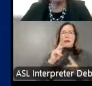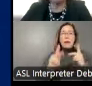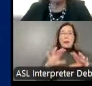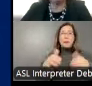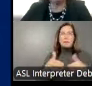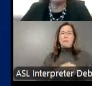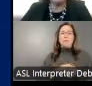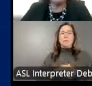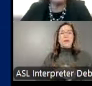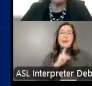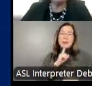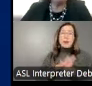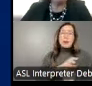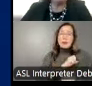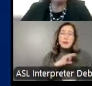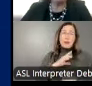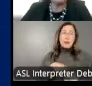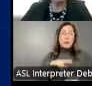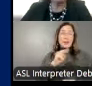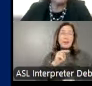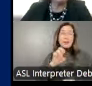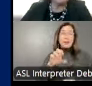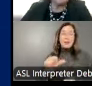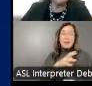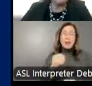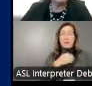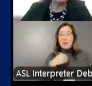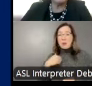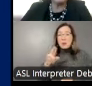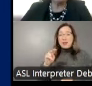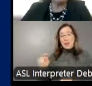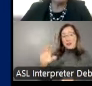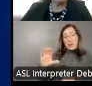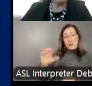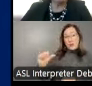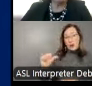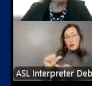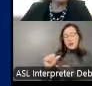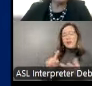Endowment for the Arts, members of the National Council on the Arts, and the arts professionals